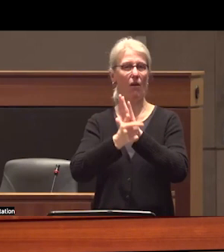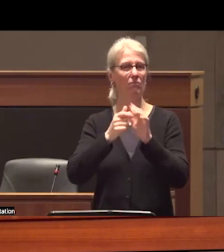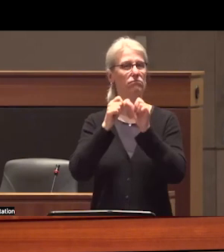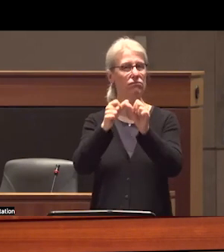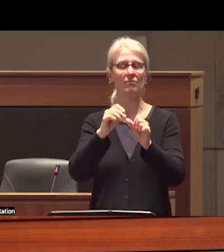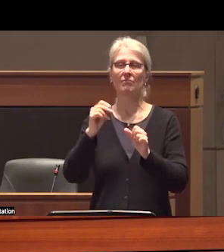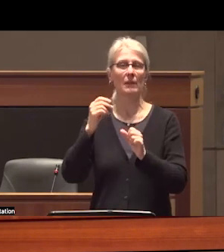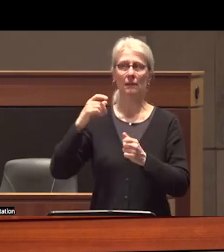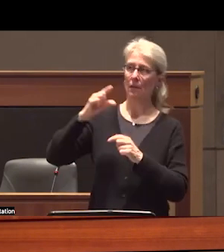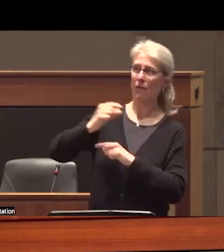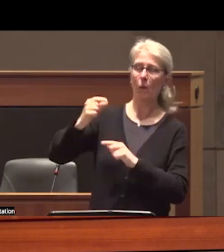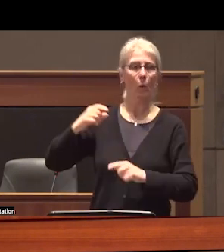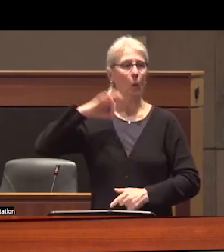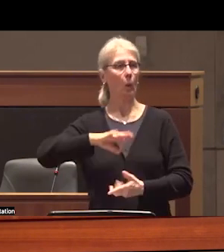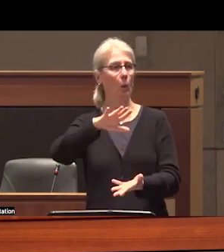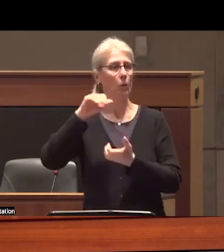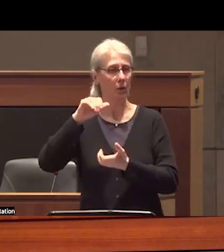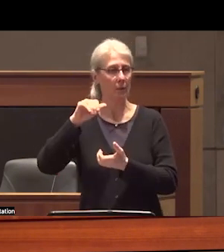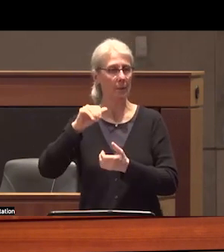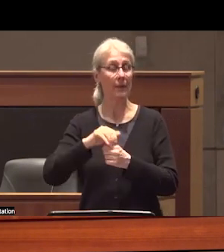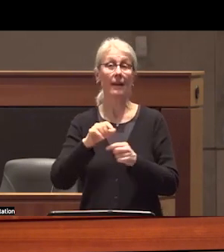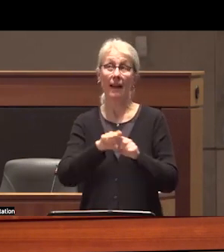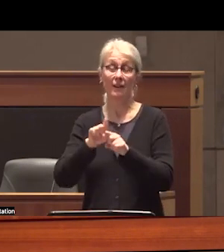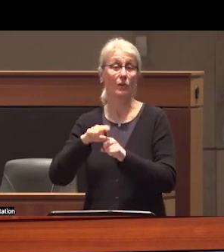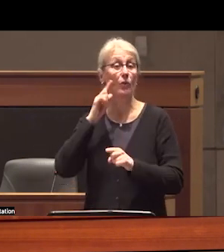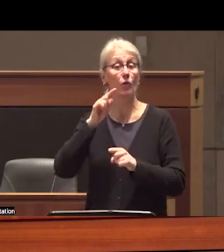that said just because alcohol prohibition ended for settlers did not mean that indigenous people